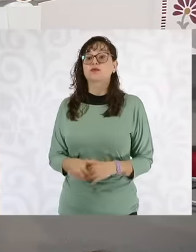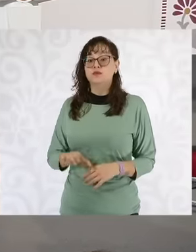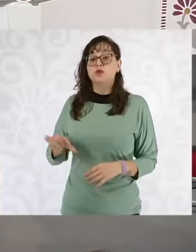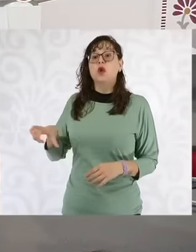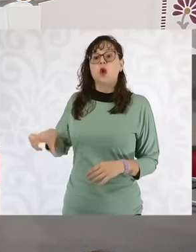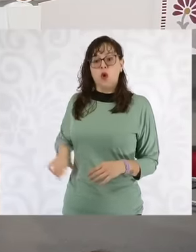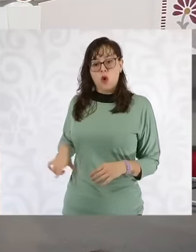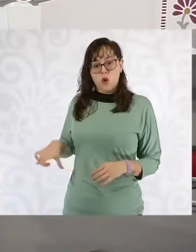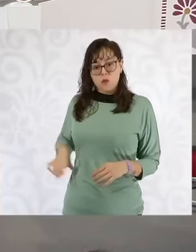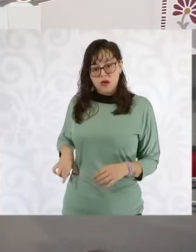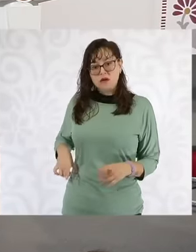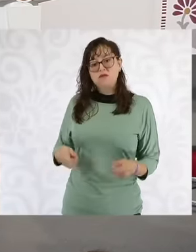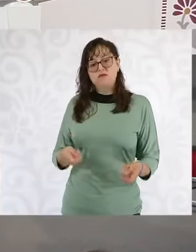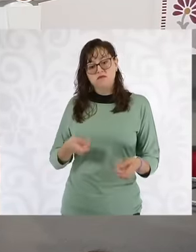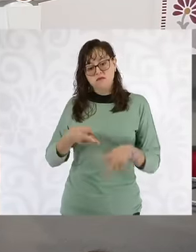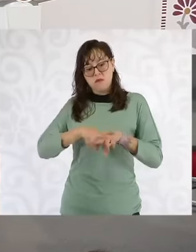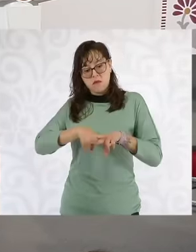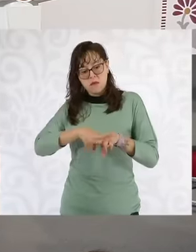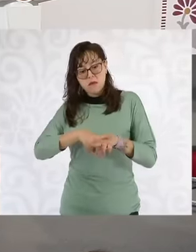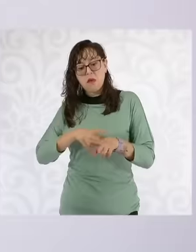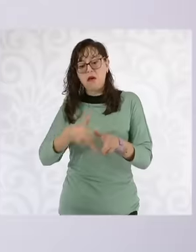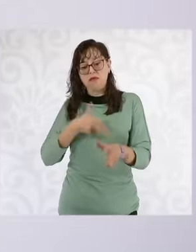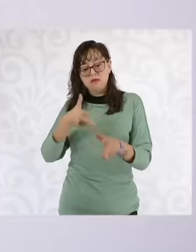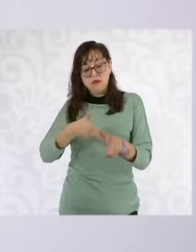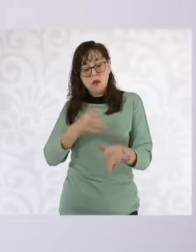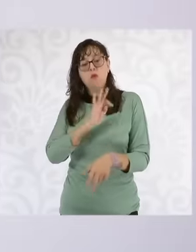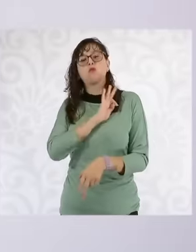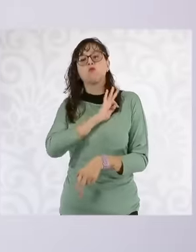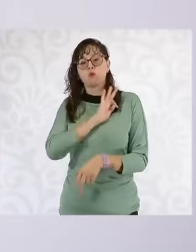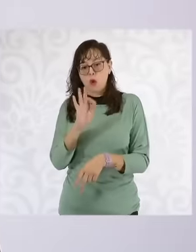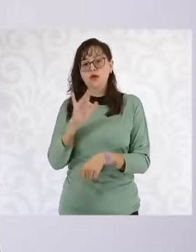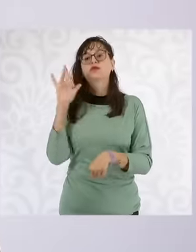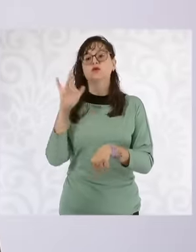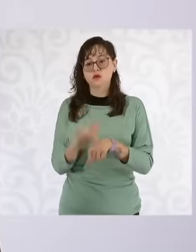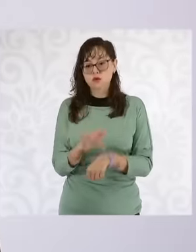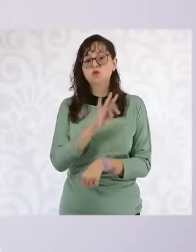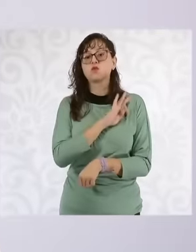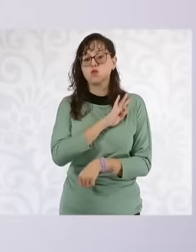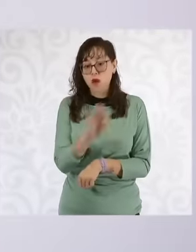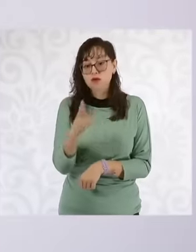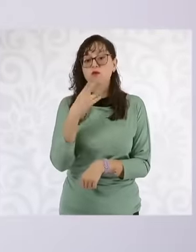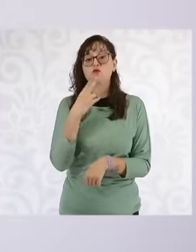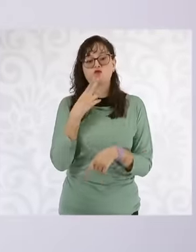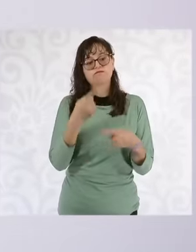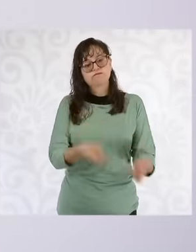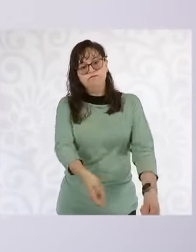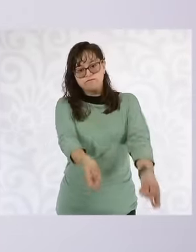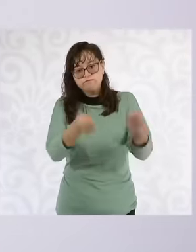railways to provide the passenger transport service and to this end, the Federal Executive